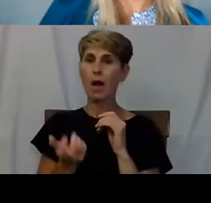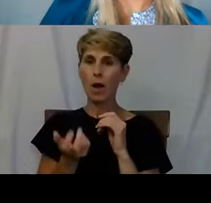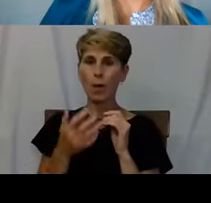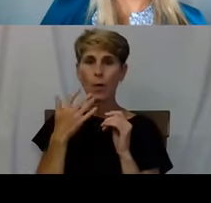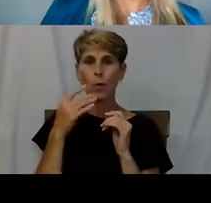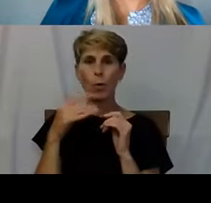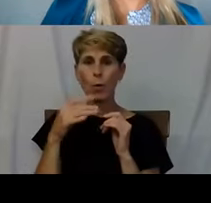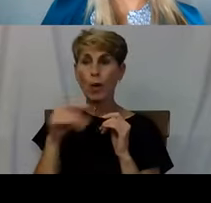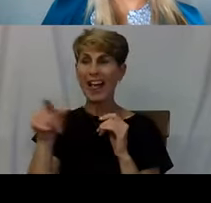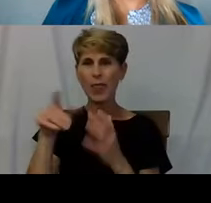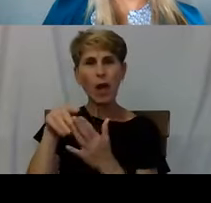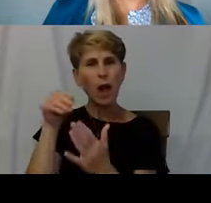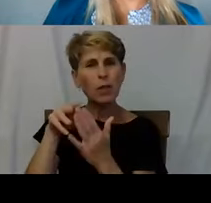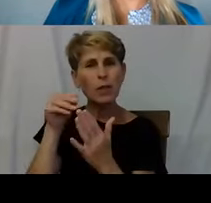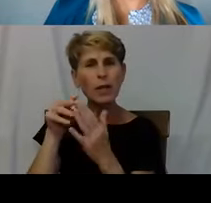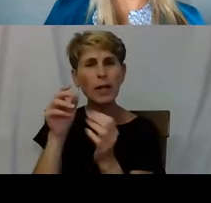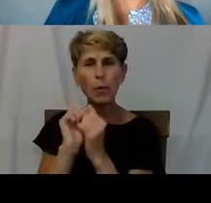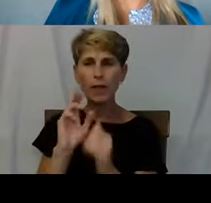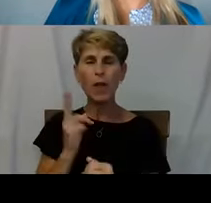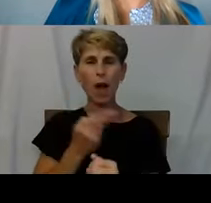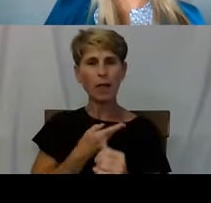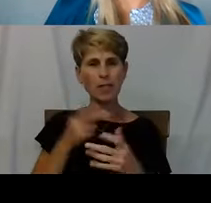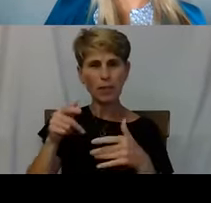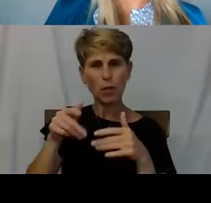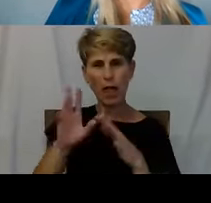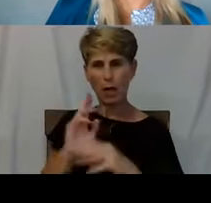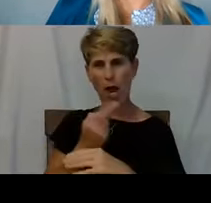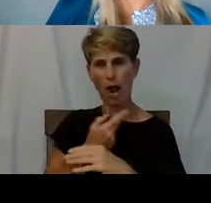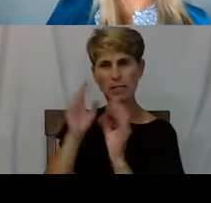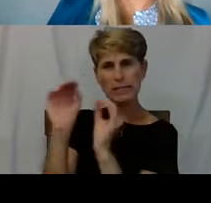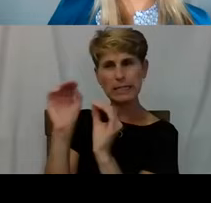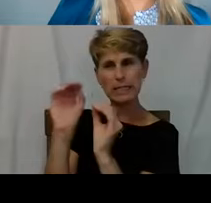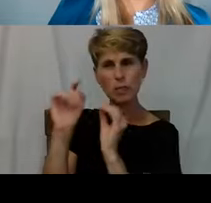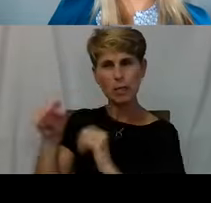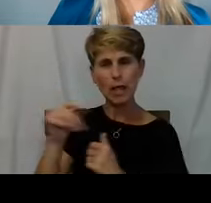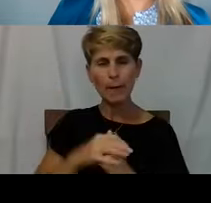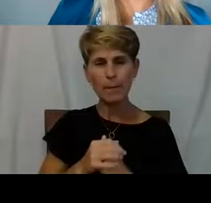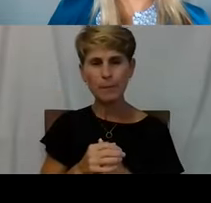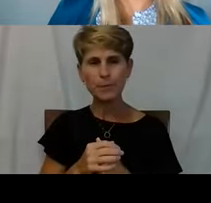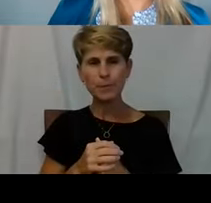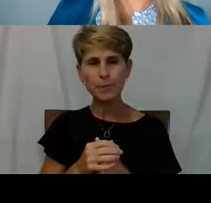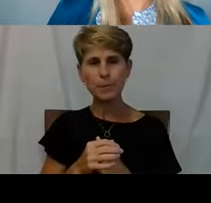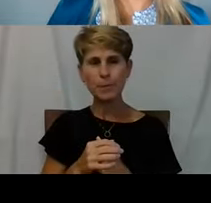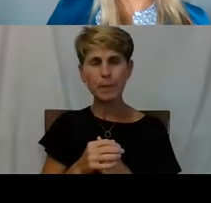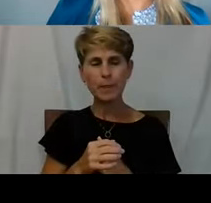and they're learning with us and they're letting us teach them. And I thought, that might be a good pool of people